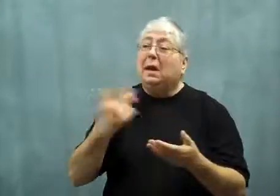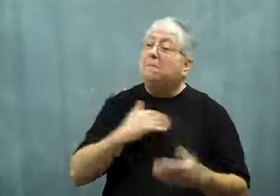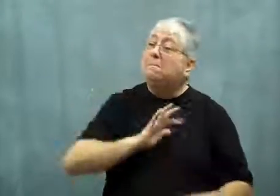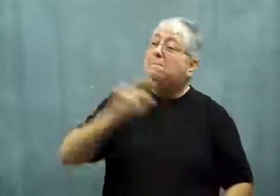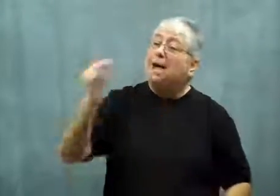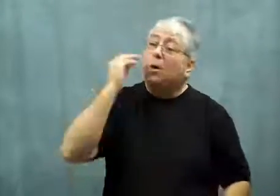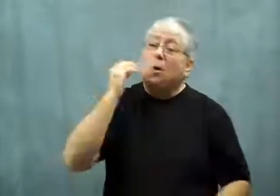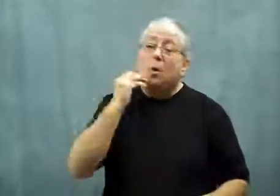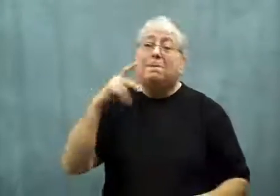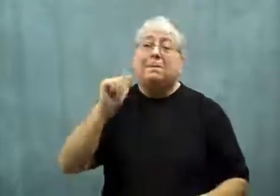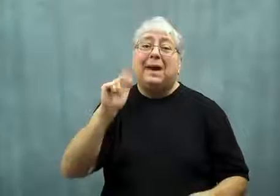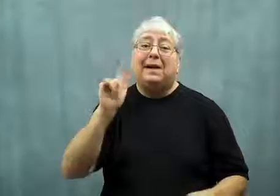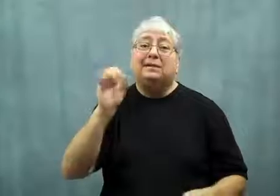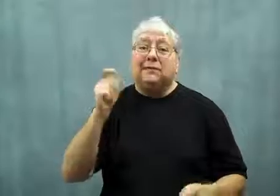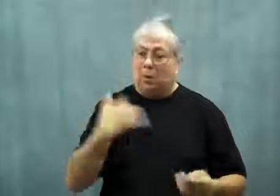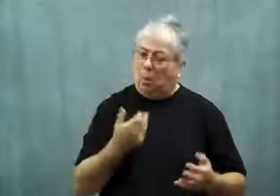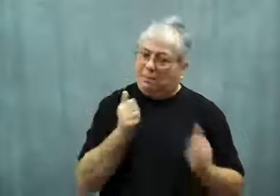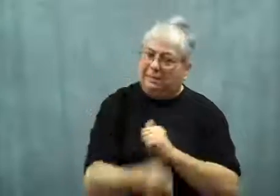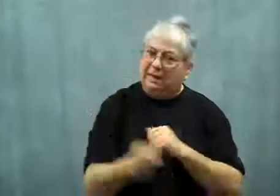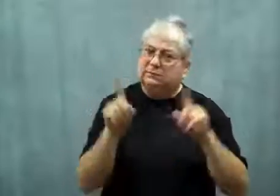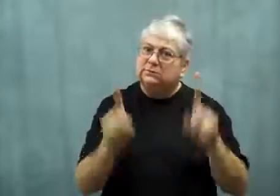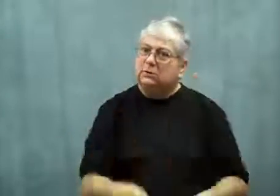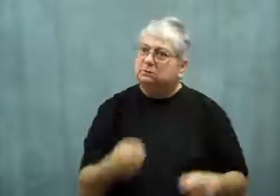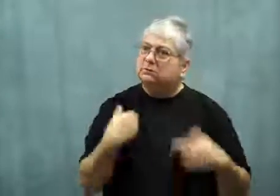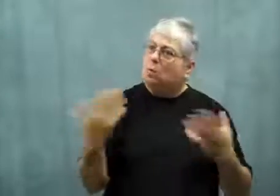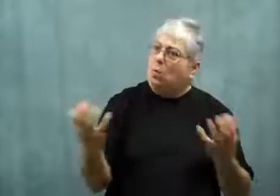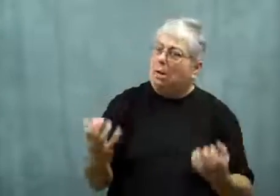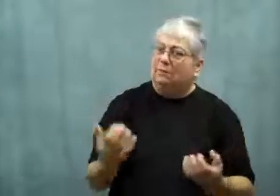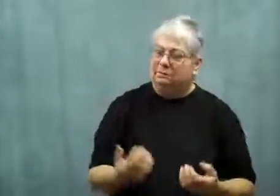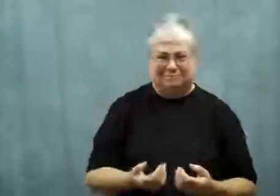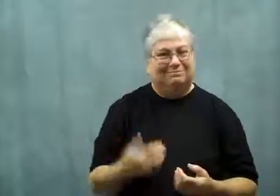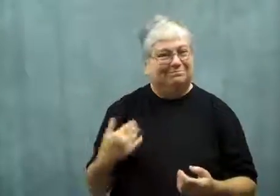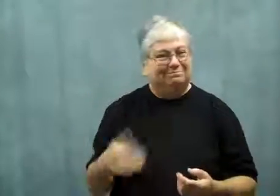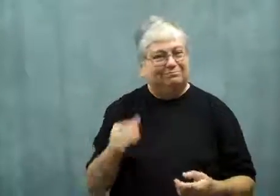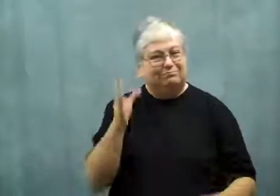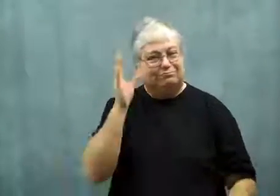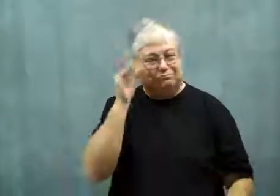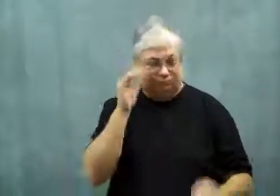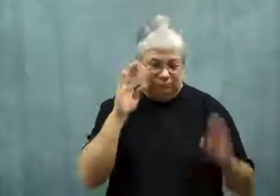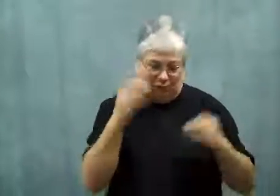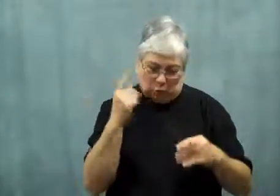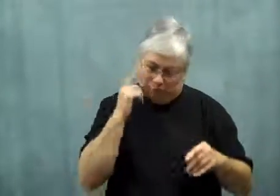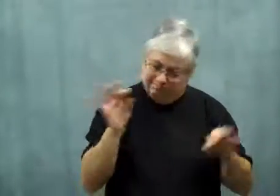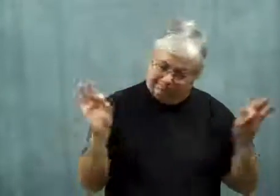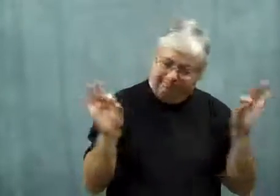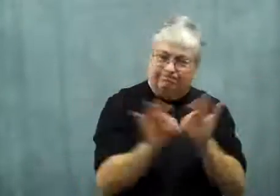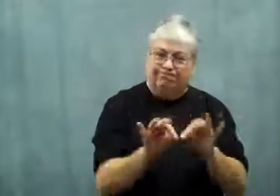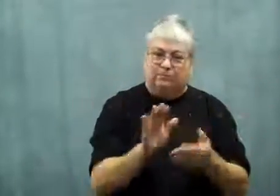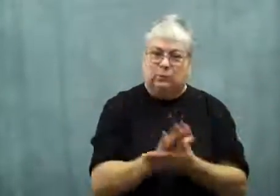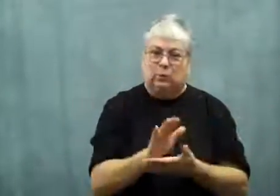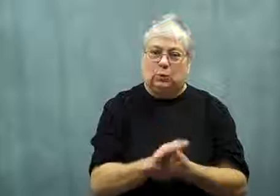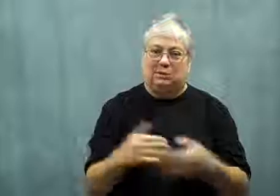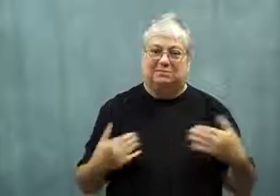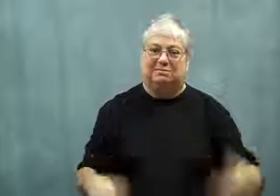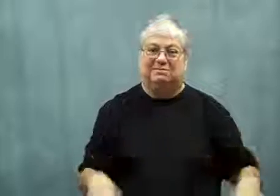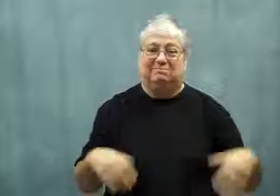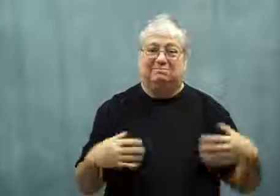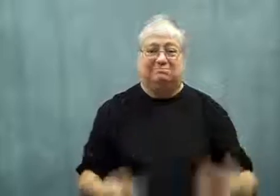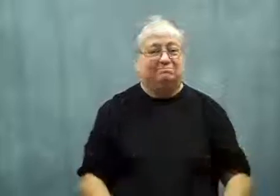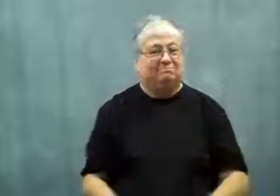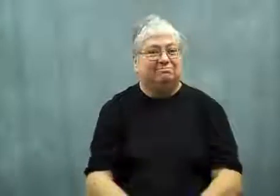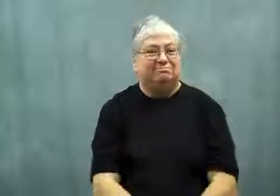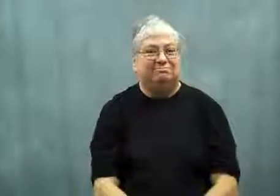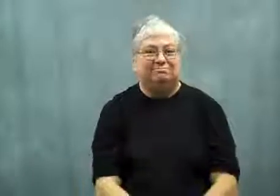She wants to pass her exams when she gets back to Pakistan.